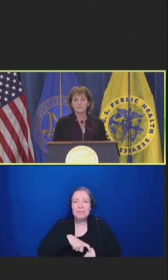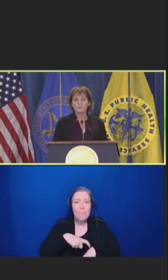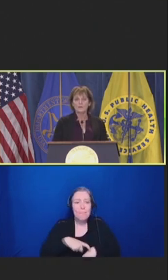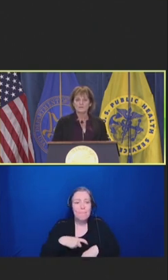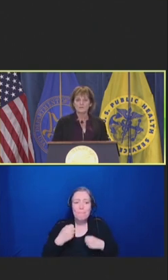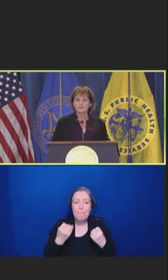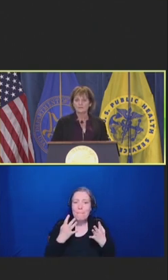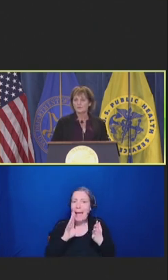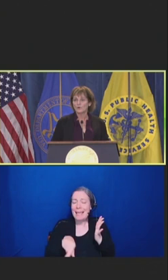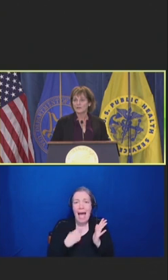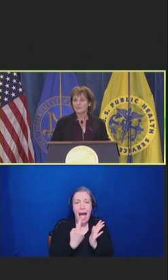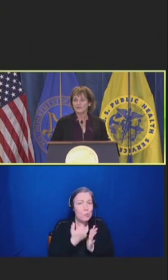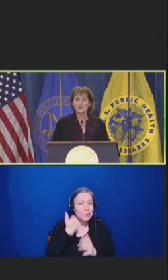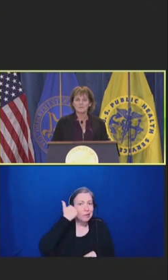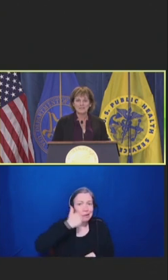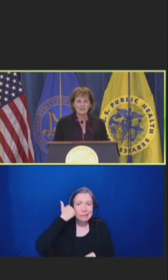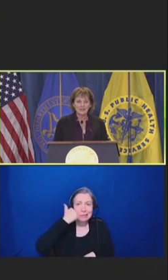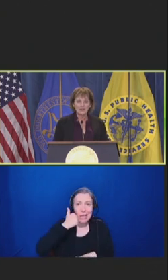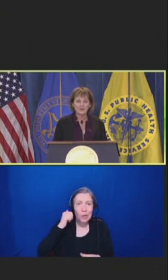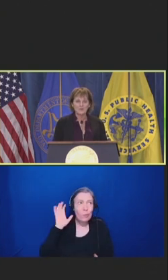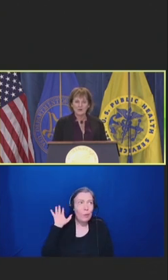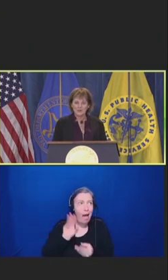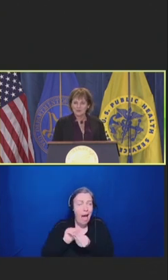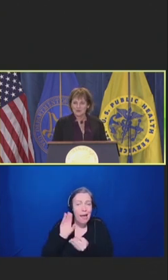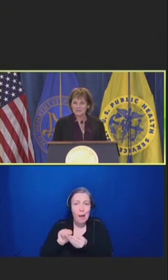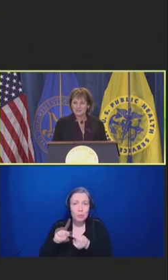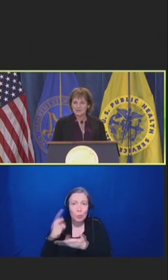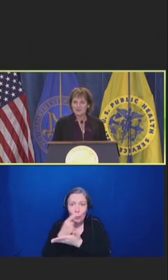weeks or even doubling your workforce.